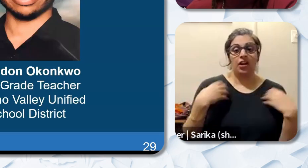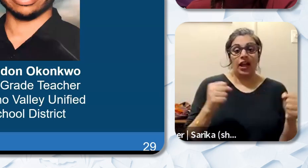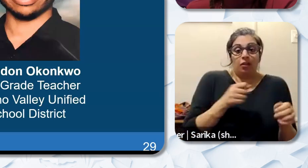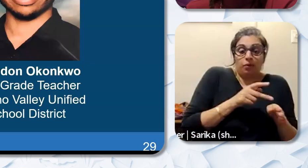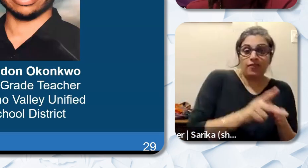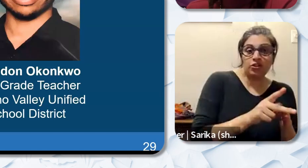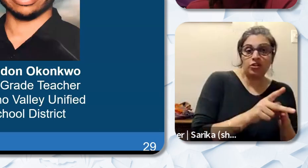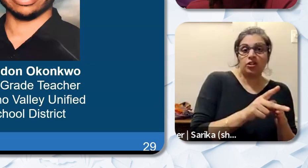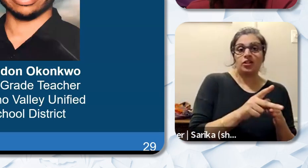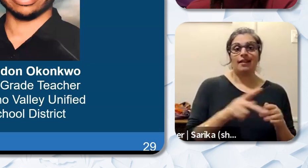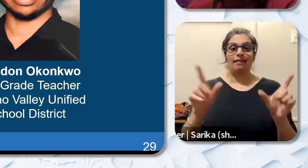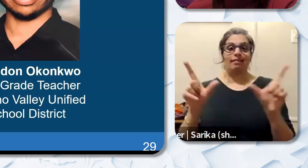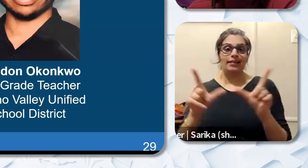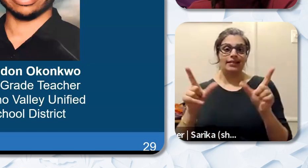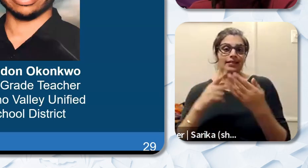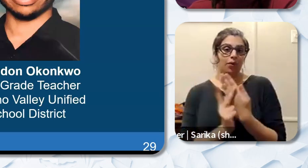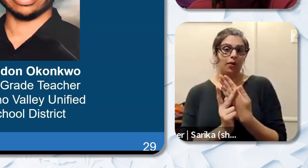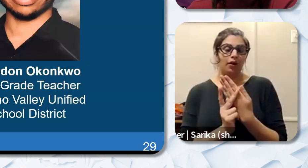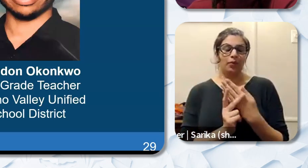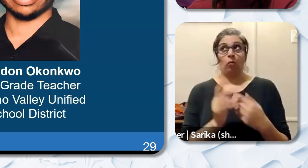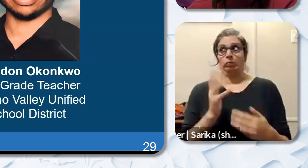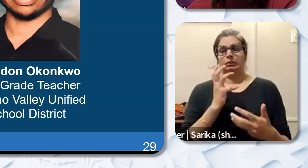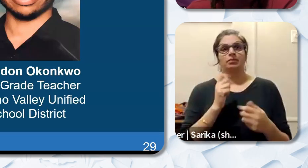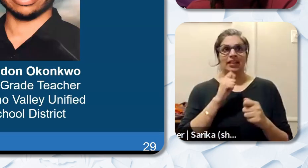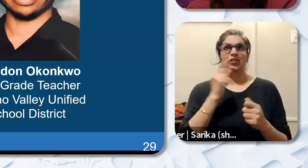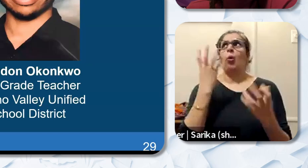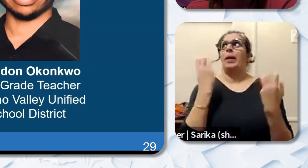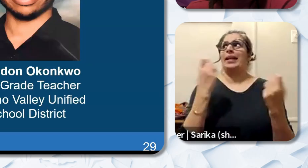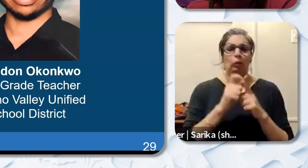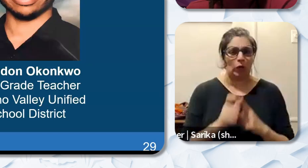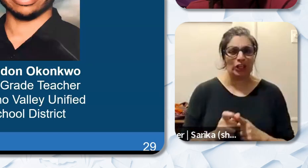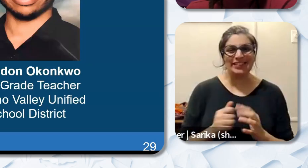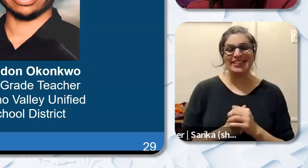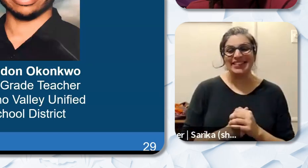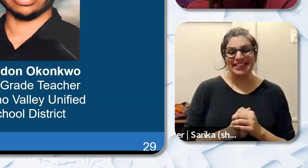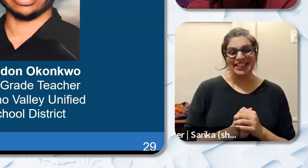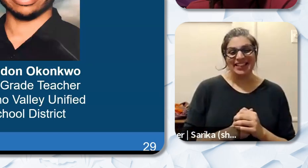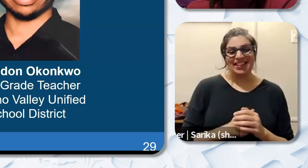and licensing programs. A mouth full. In addition Adora has designed and developed an educator